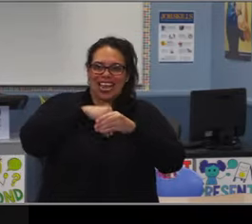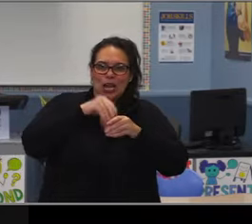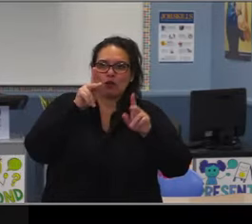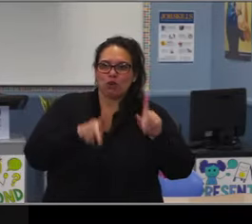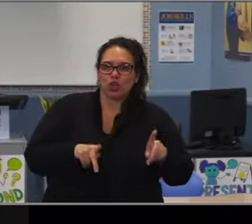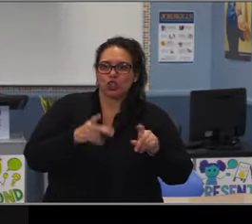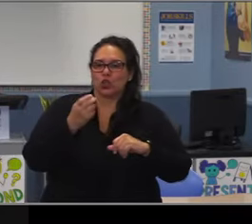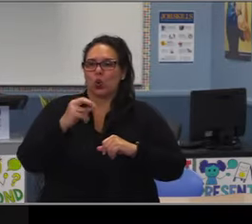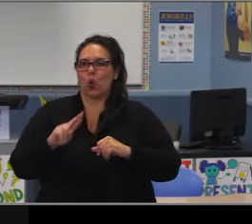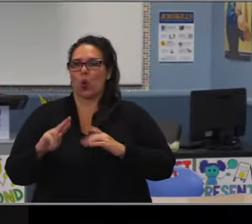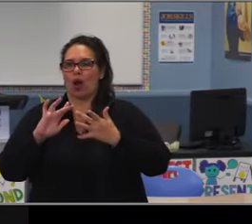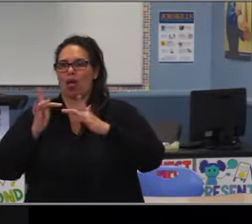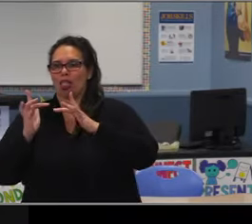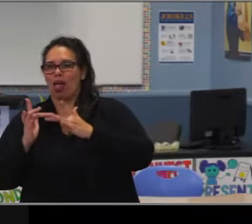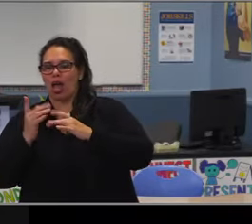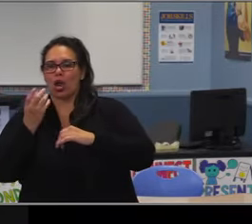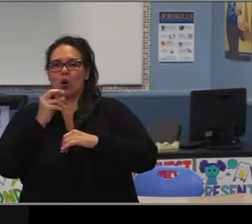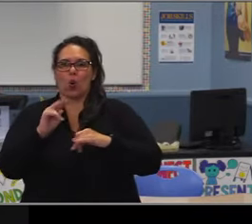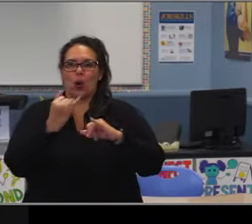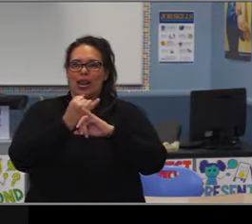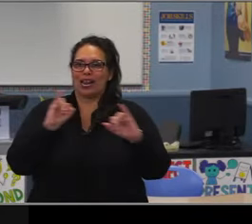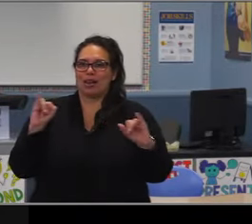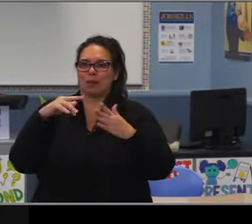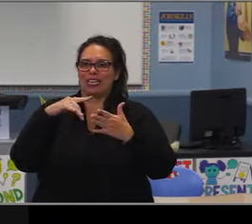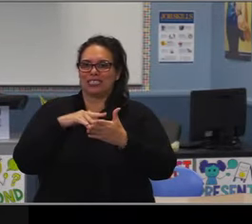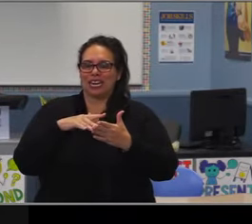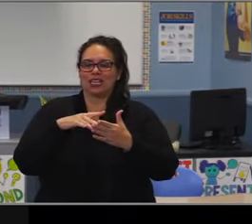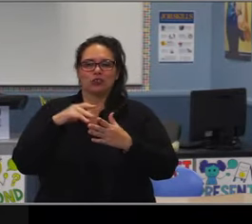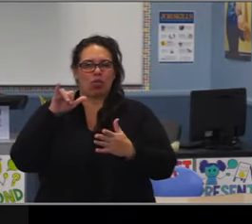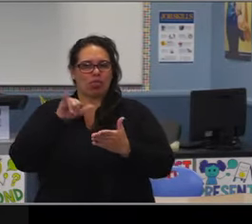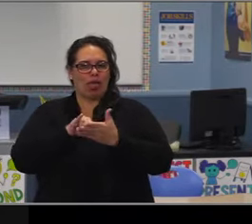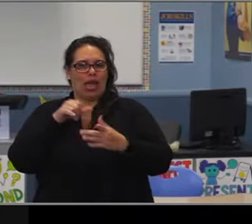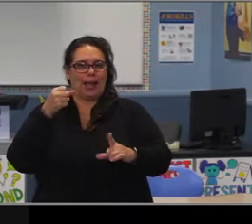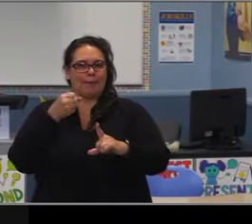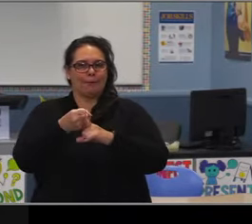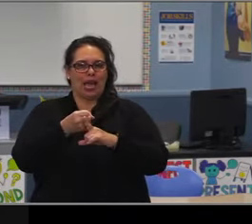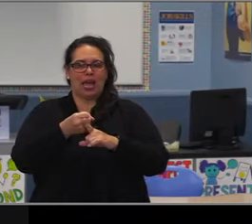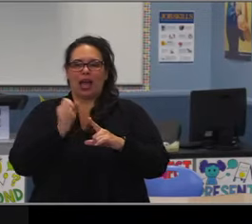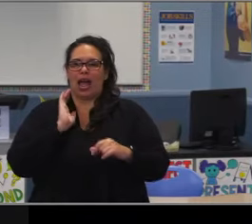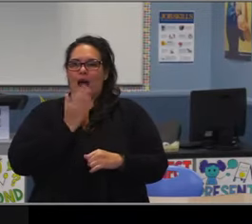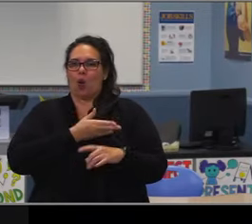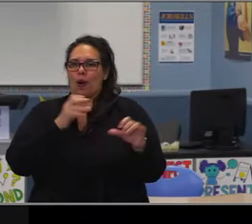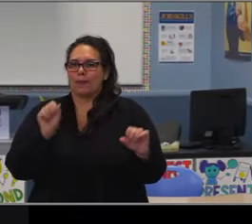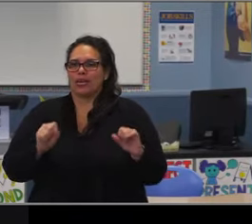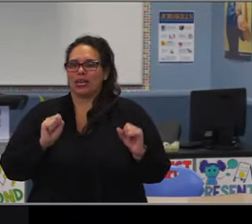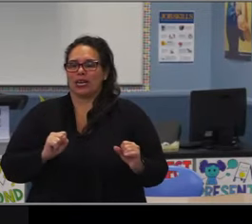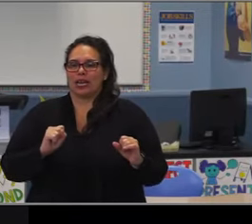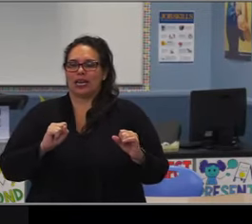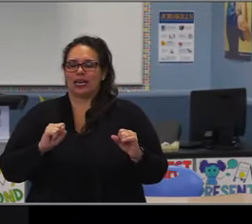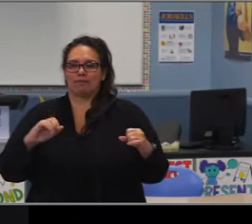of how many students actually spend nine years in a K-8 program, you see there's a wide range there